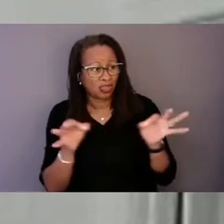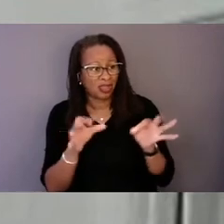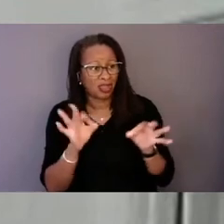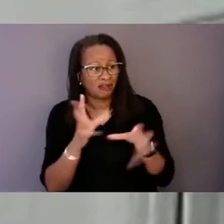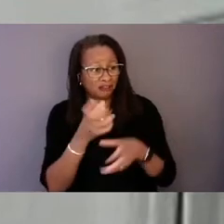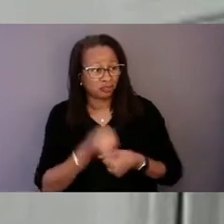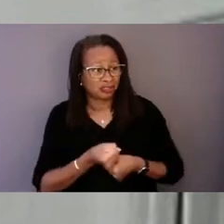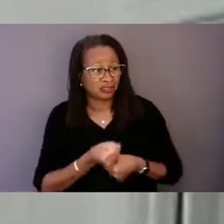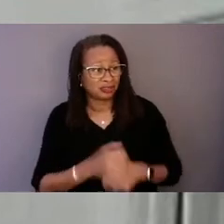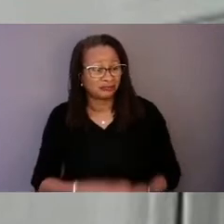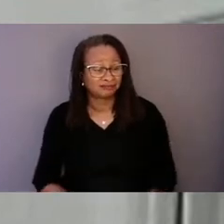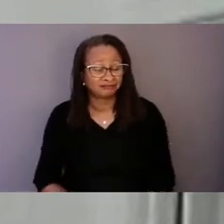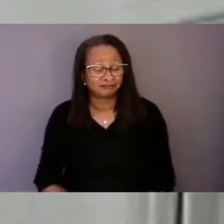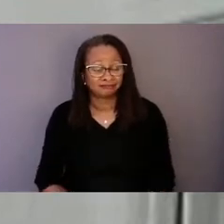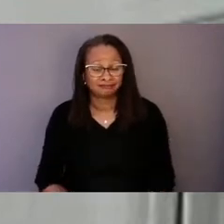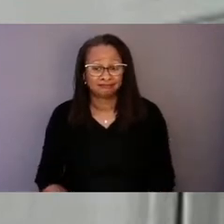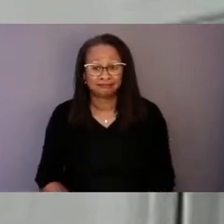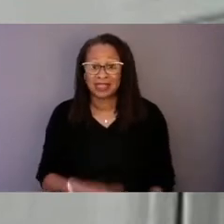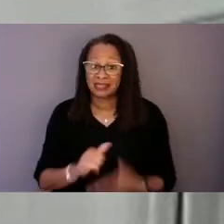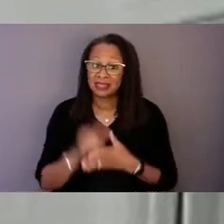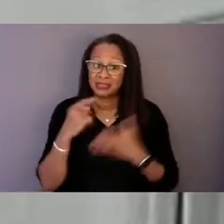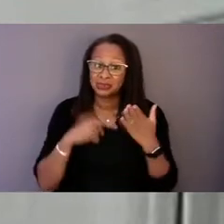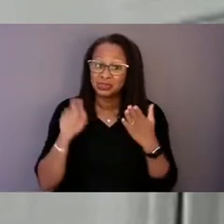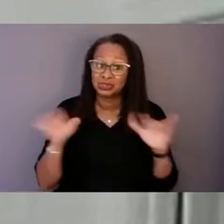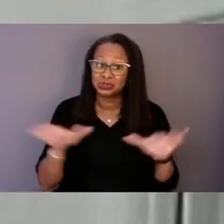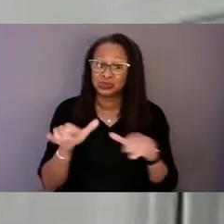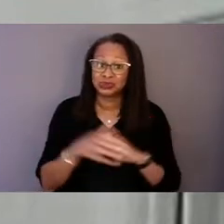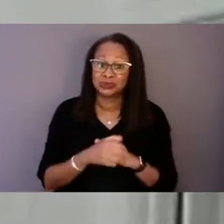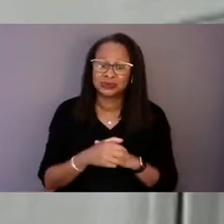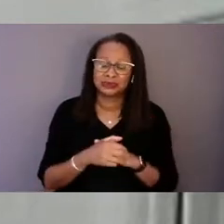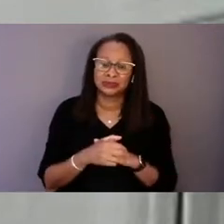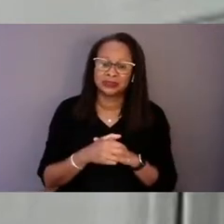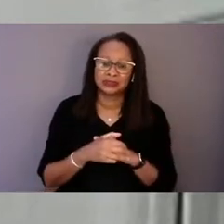That's what you have to do." And I think for this system,